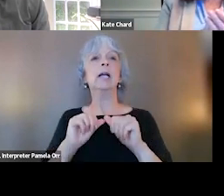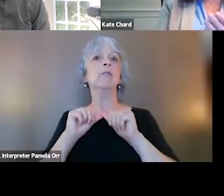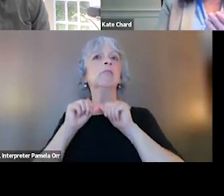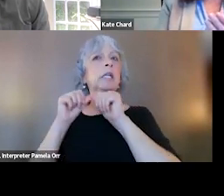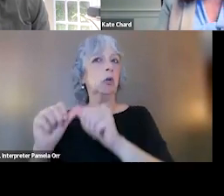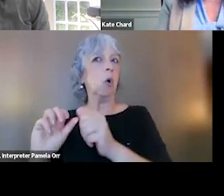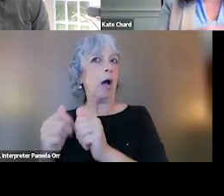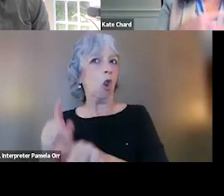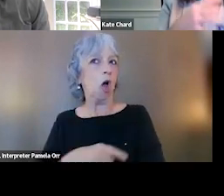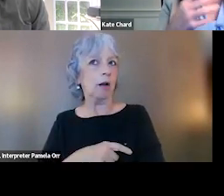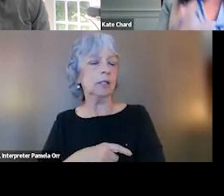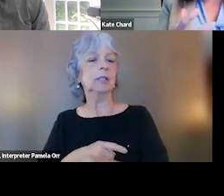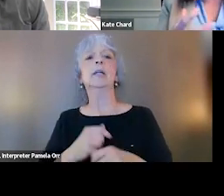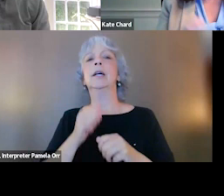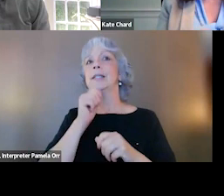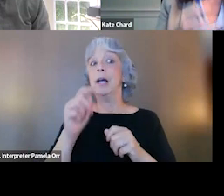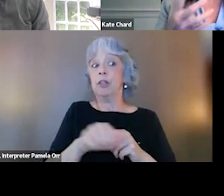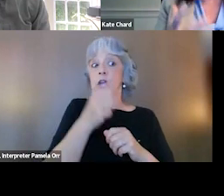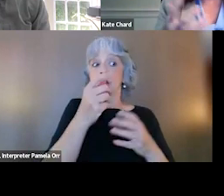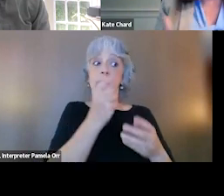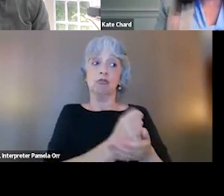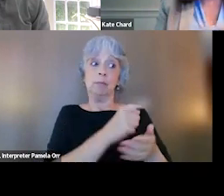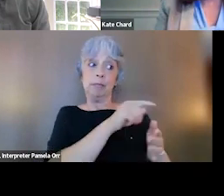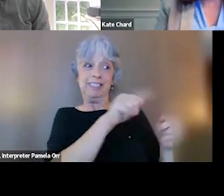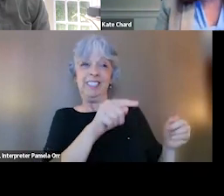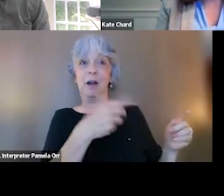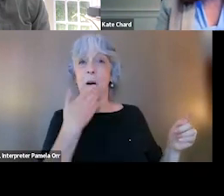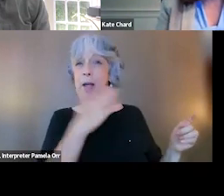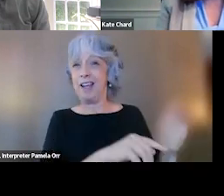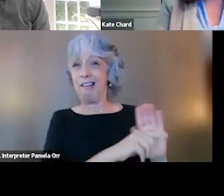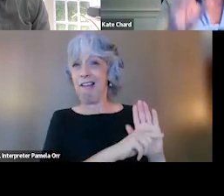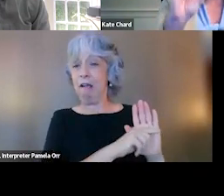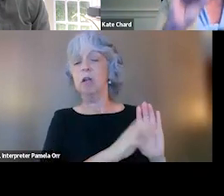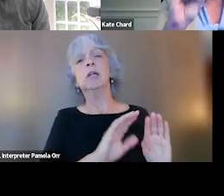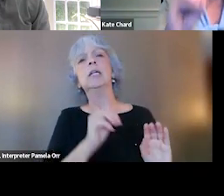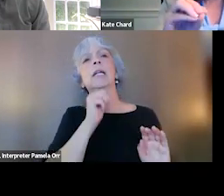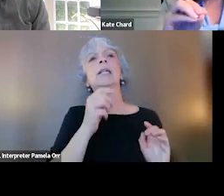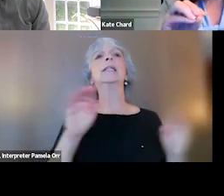So it's not that any of the other treatments are bad, it's just that they don't have that same efficacy that these do.